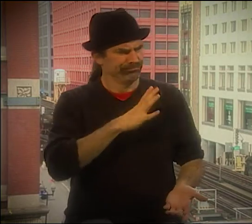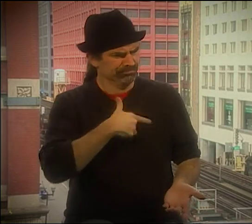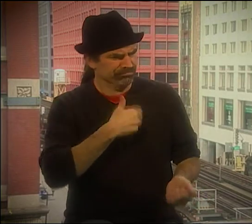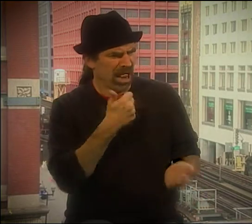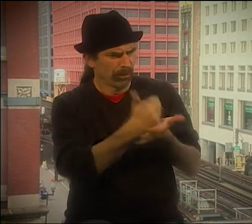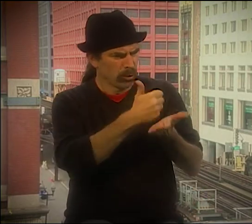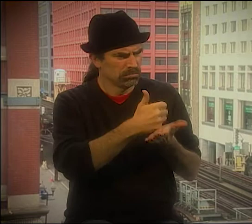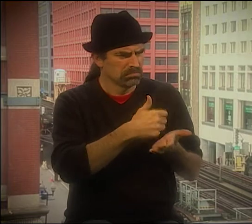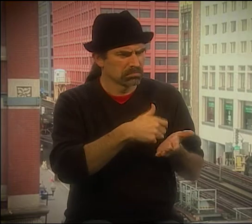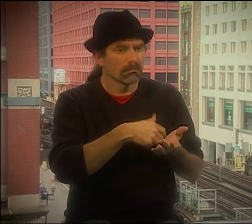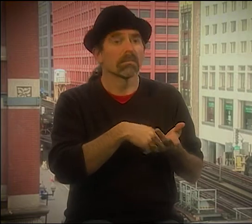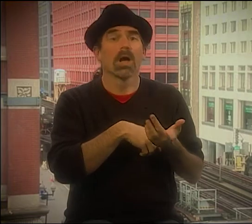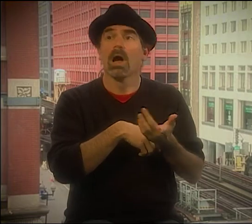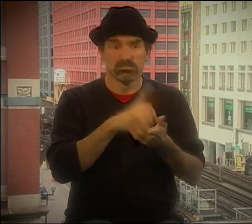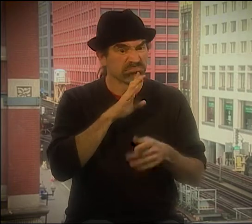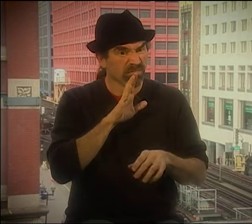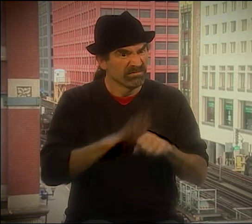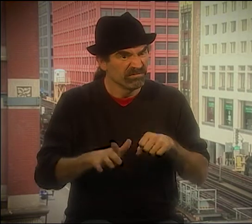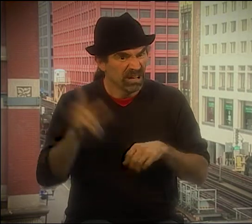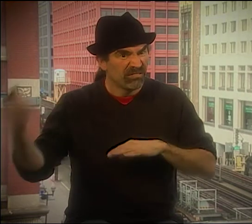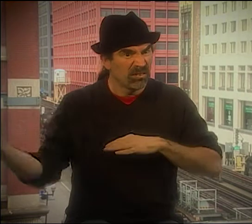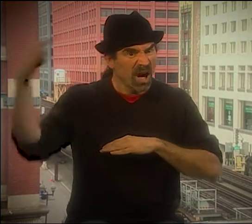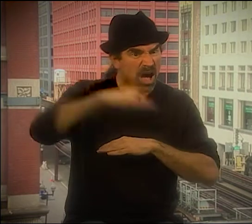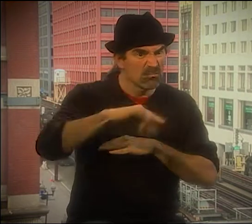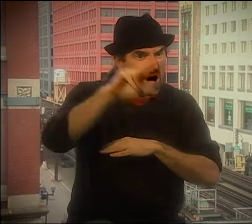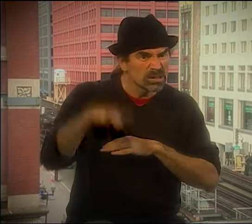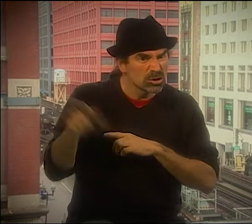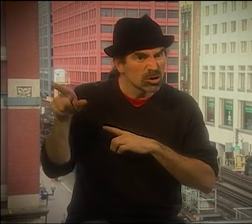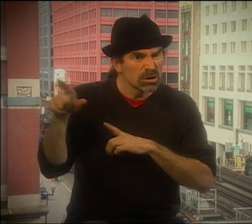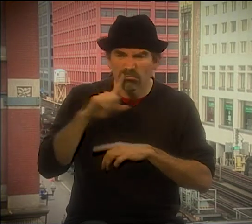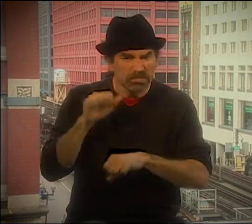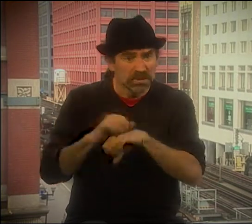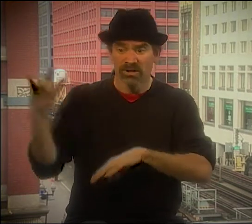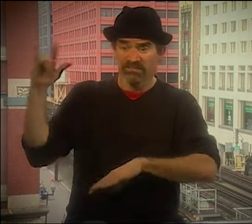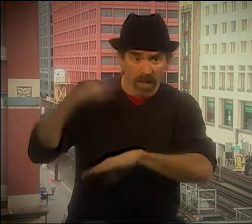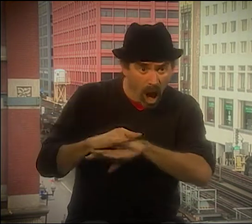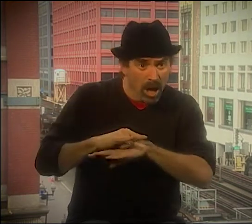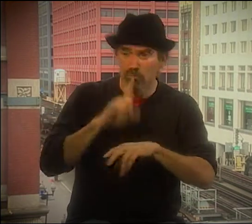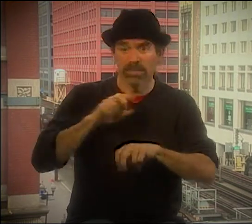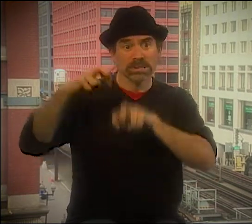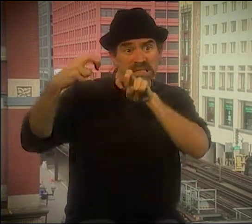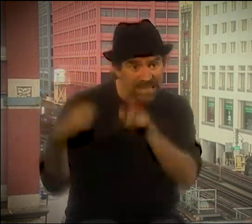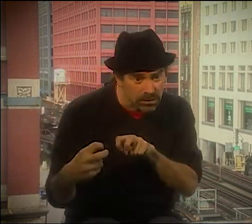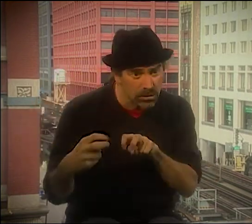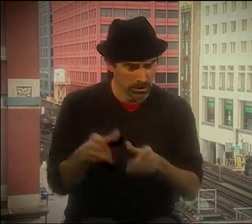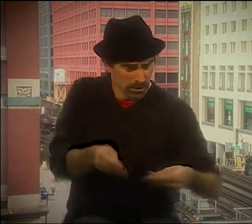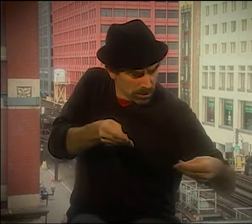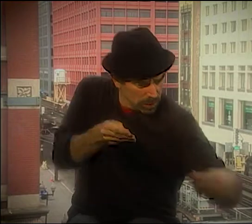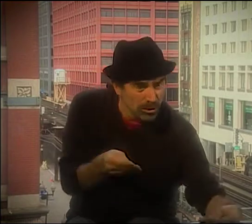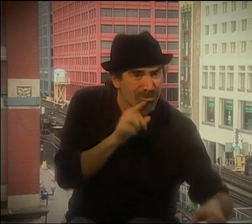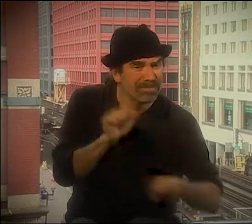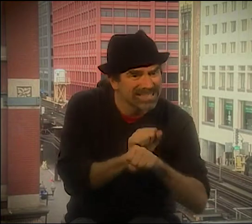IF YOU WRITE A GRANT WE'LL GIVE YOU THE MONEY FOR IT." I SAID, "WELL, WE'VE NEVER REALLY WRITTEN GRANTS BEFORE. WE DON'T HAVE ANY EXPERIENCE."